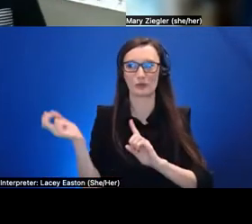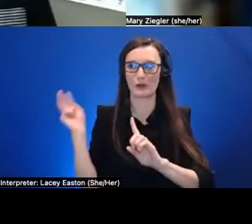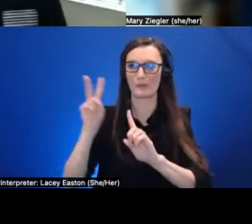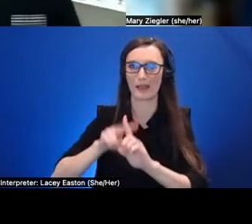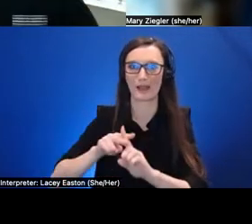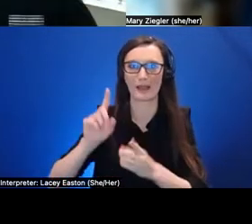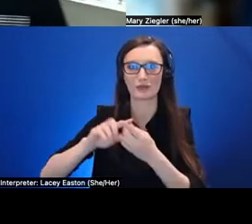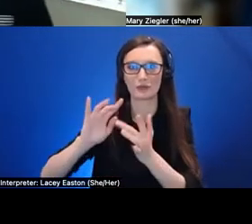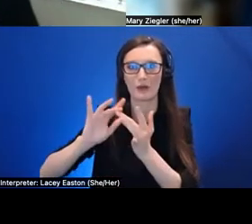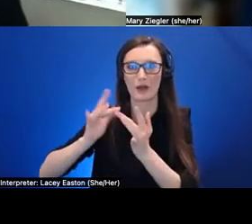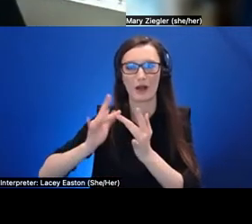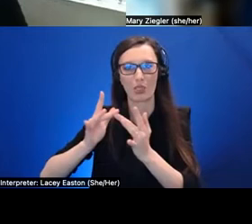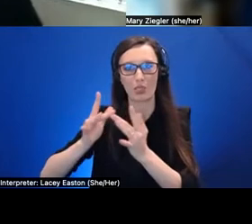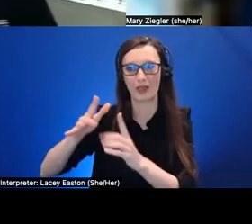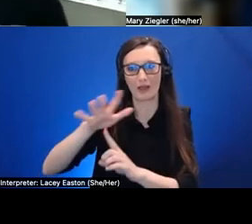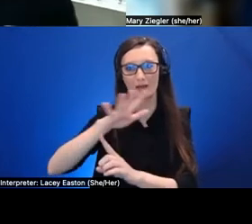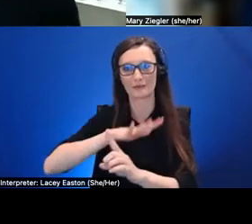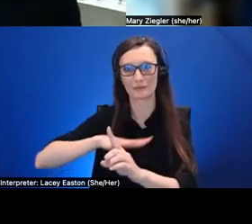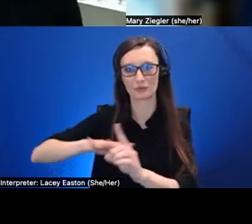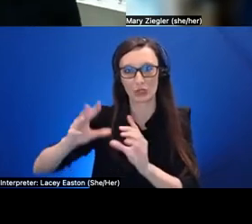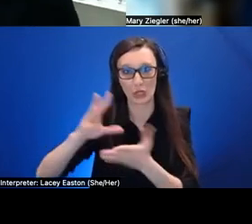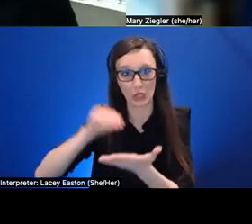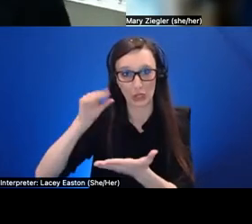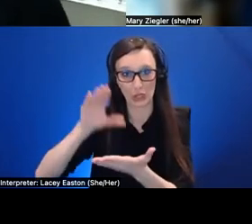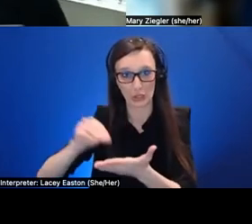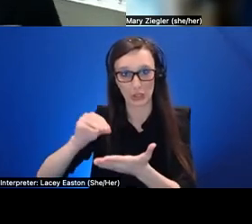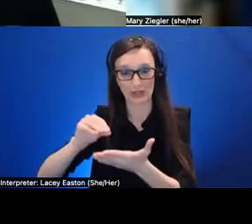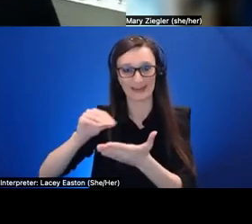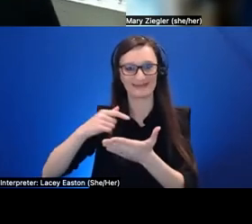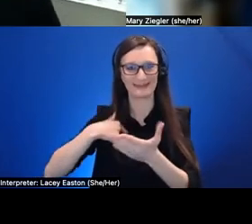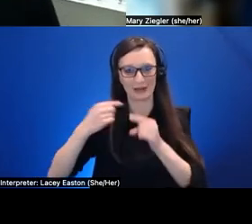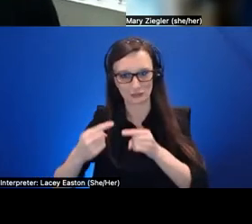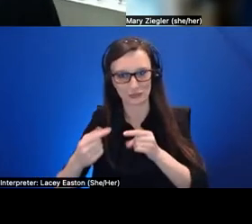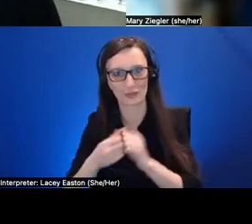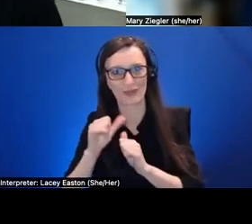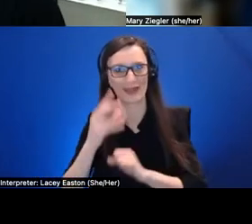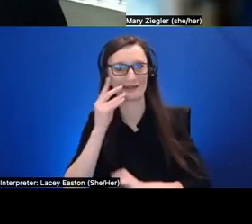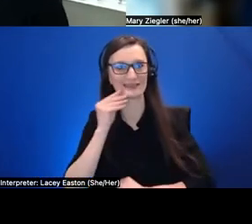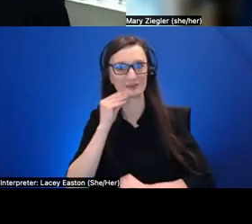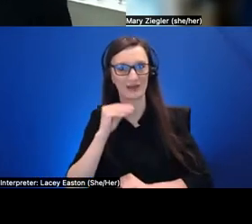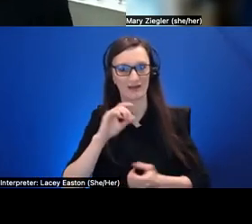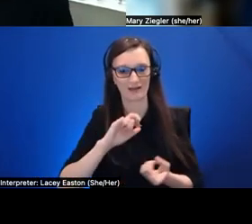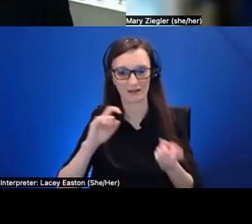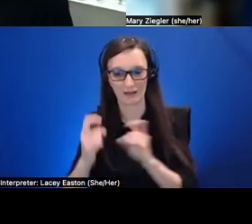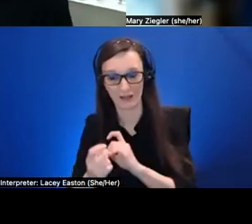um i think that they're very different and again it really goes back to that issue of access um i